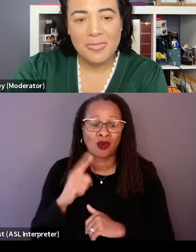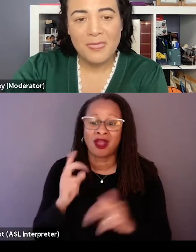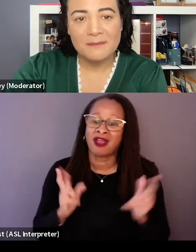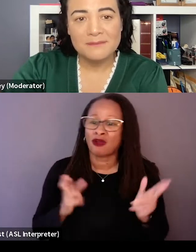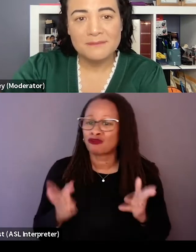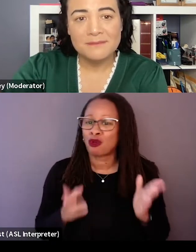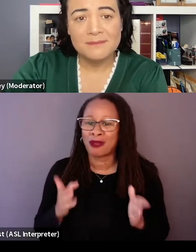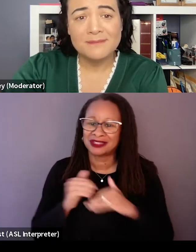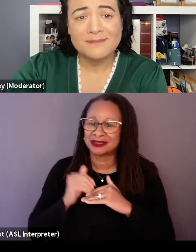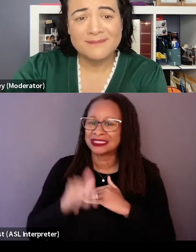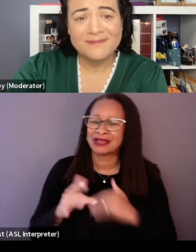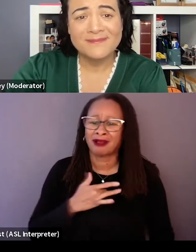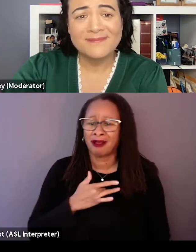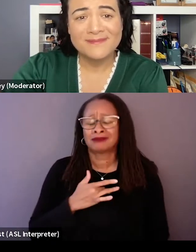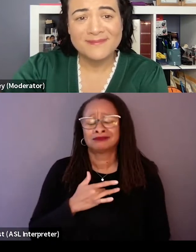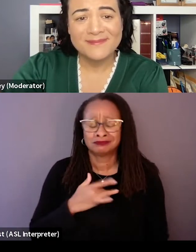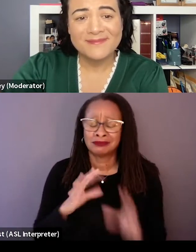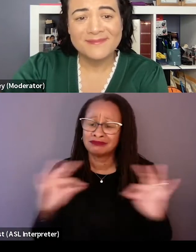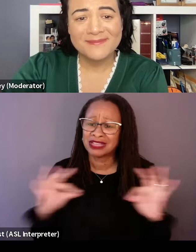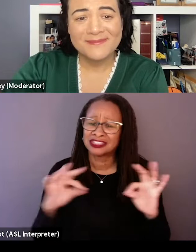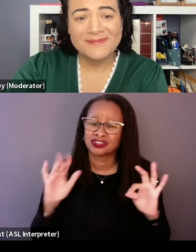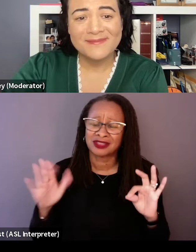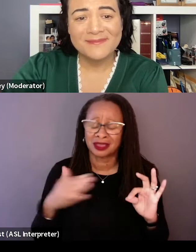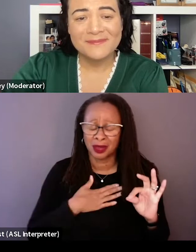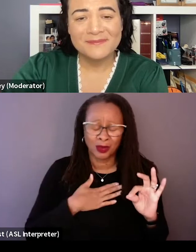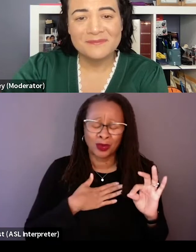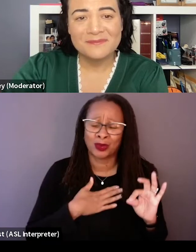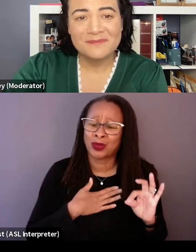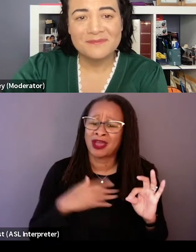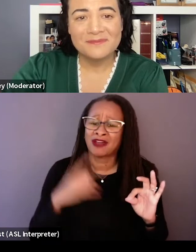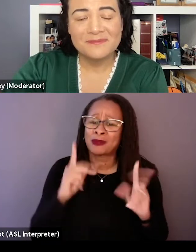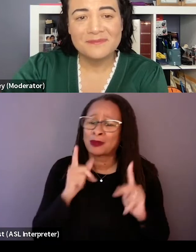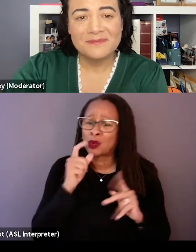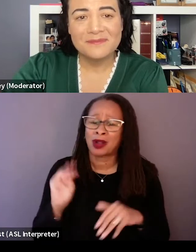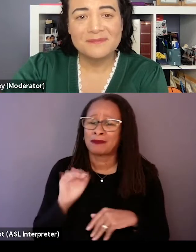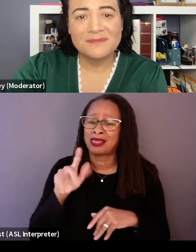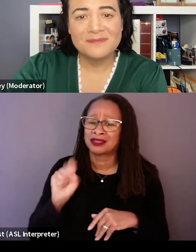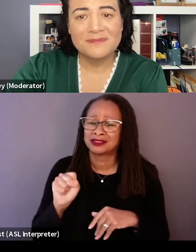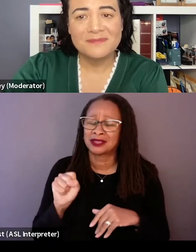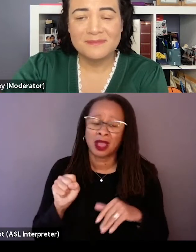such a heartfelt message like this gut punch message to people millions of miles away who had had formed this connection with her.